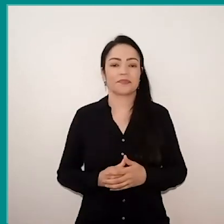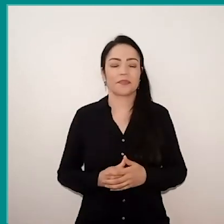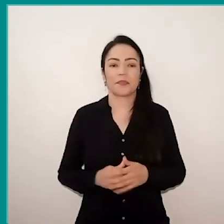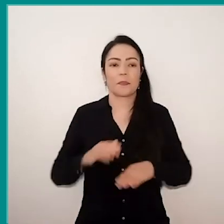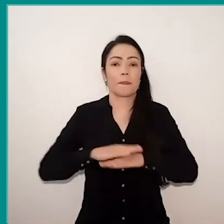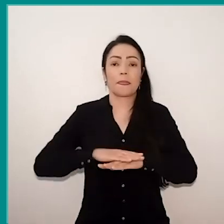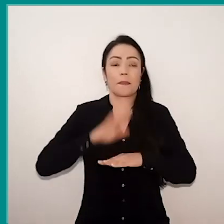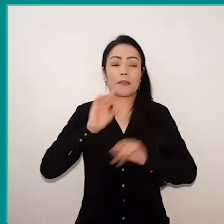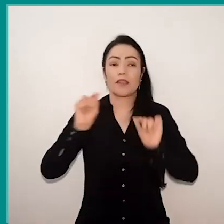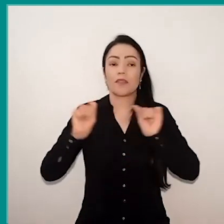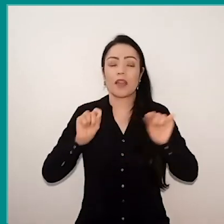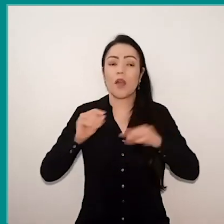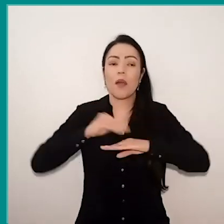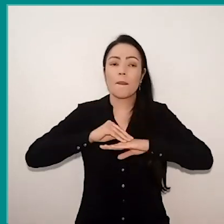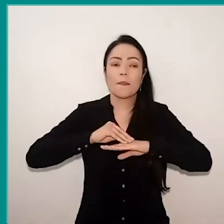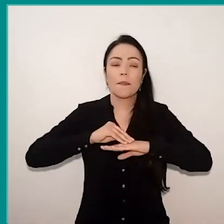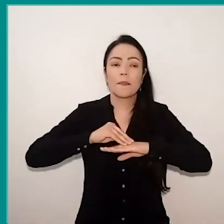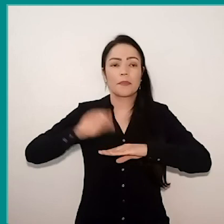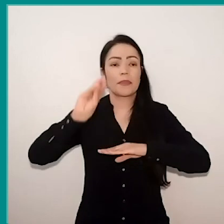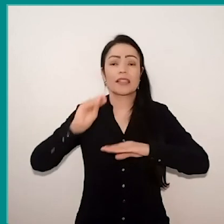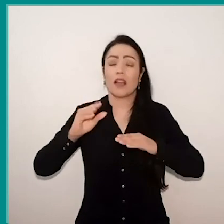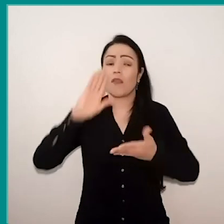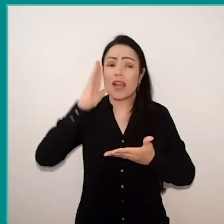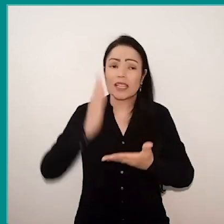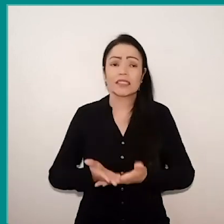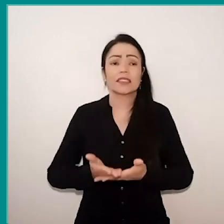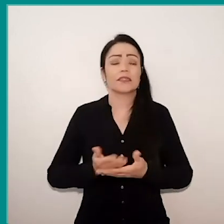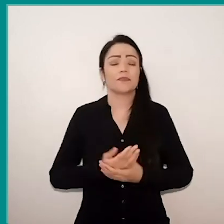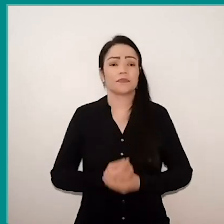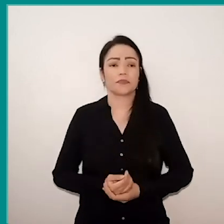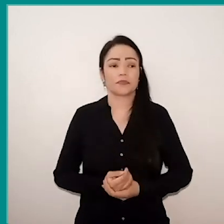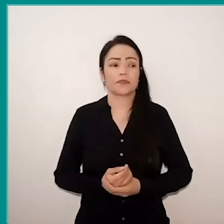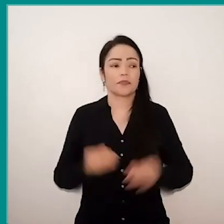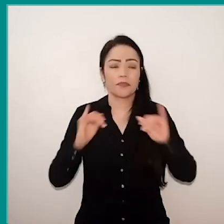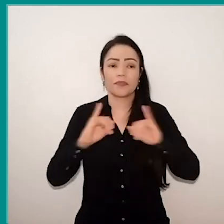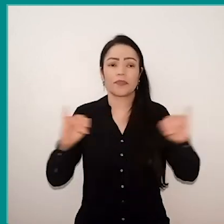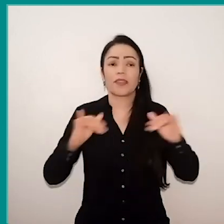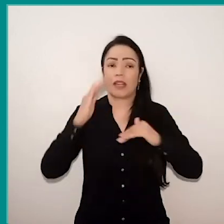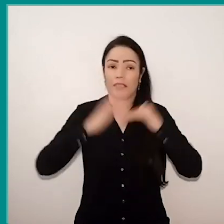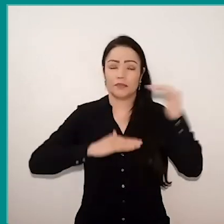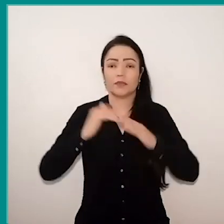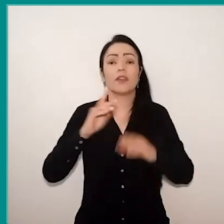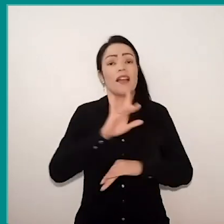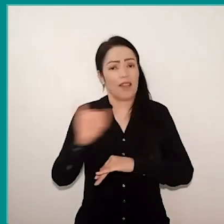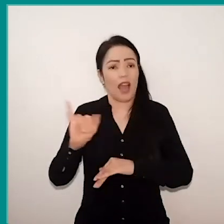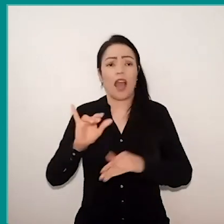a message from: let's go believe that our action, will transform, transforms the world,